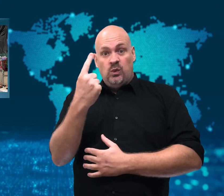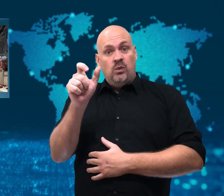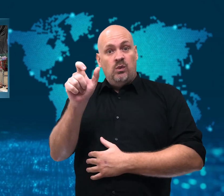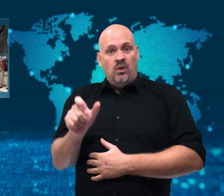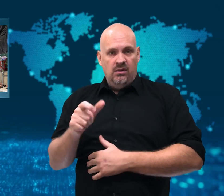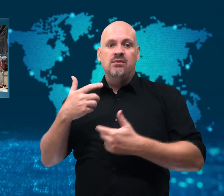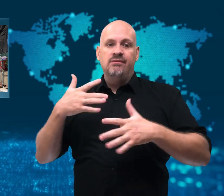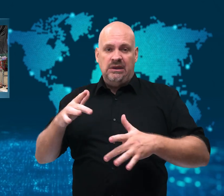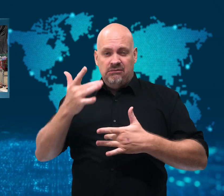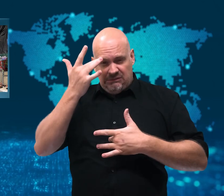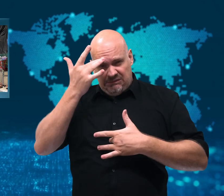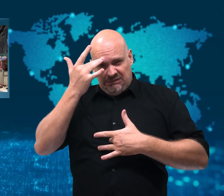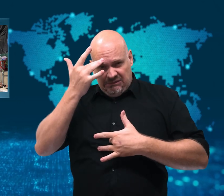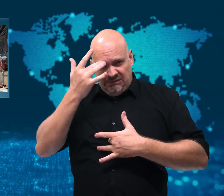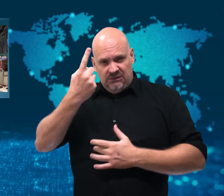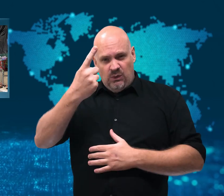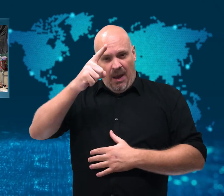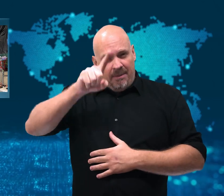and later died.